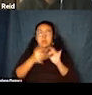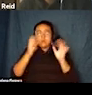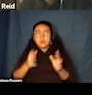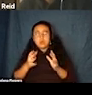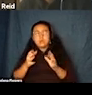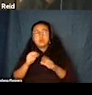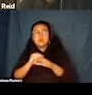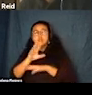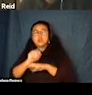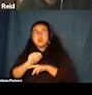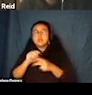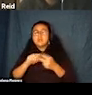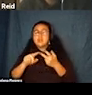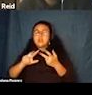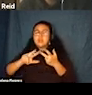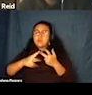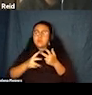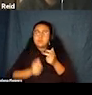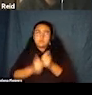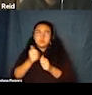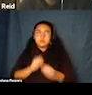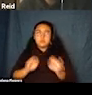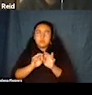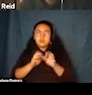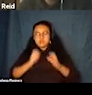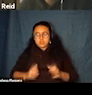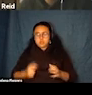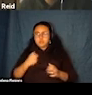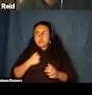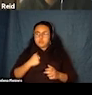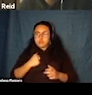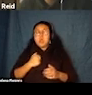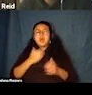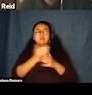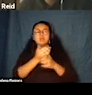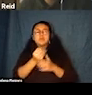What I want to do today is to share a few stories from my own experience with audio description and within